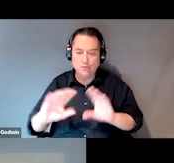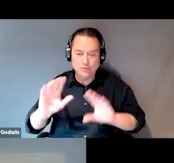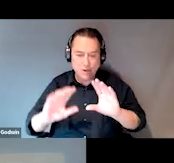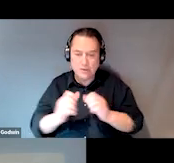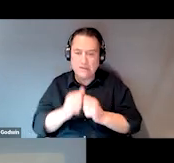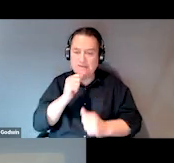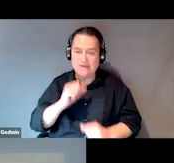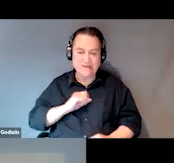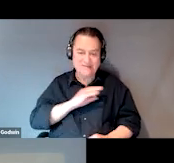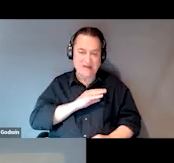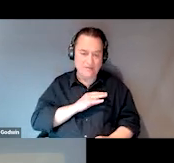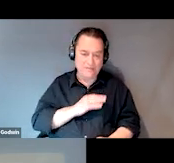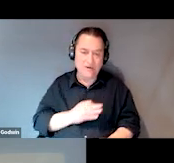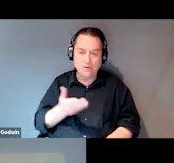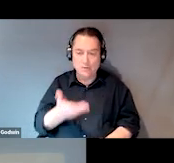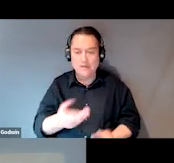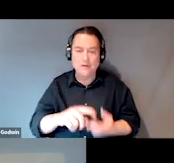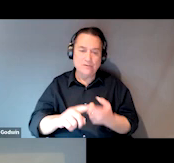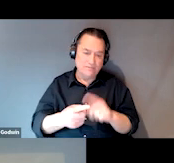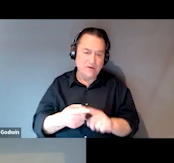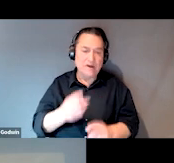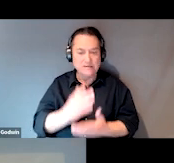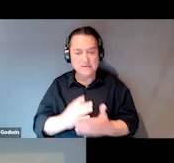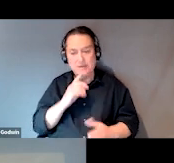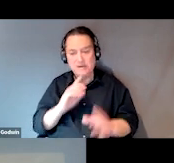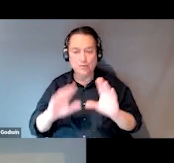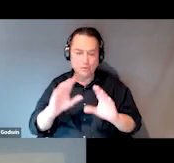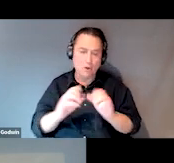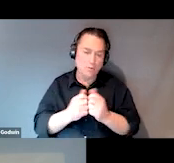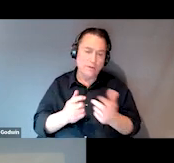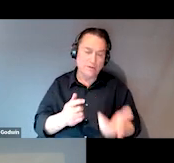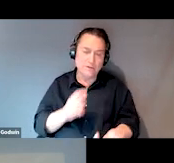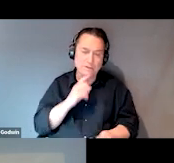So he's there as their friend or somebody to talk to. So they really take well to Richard.